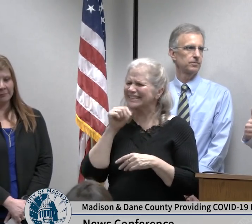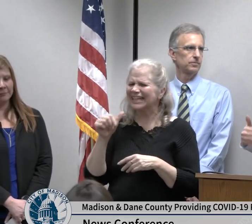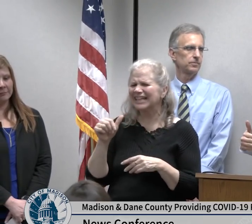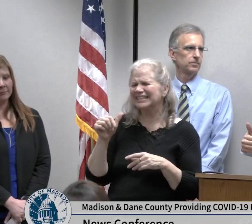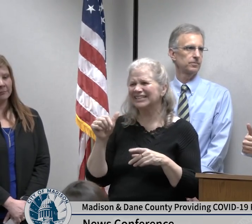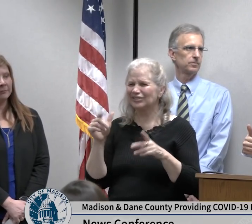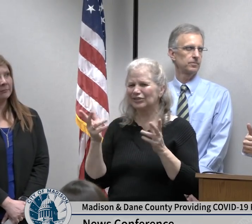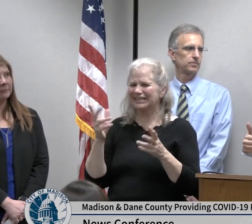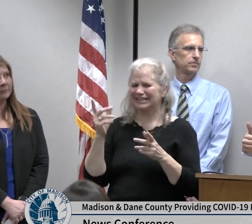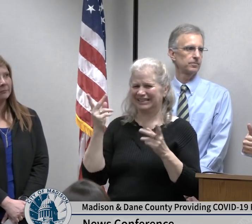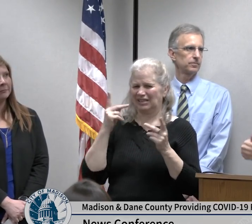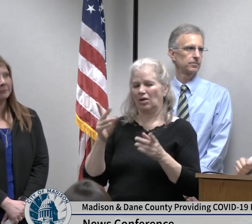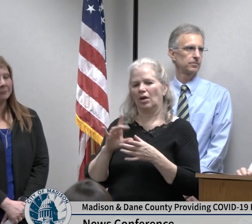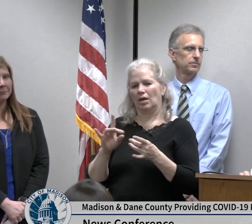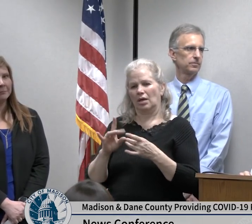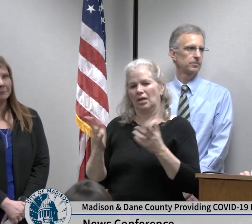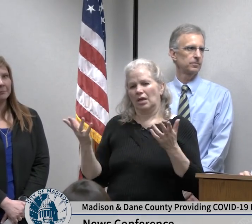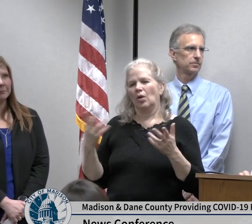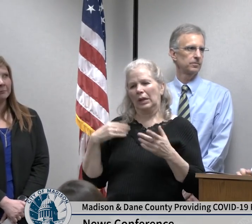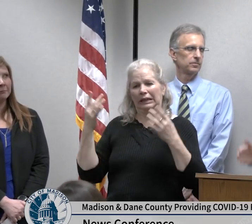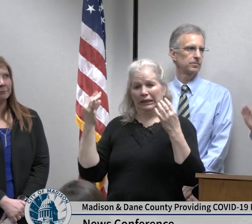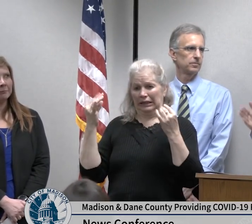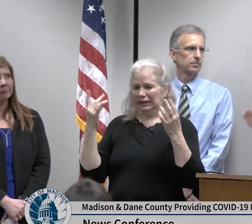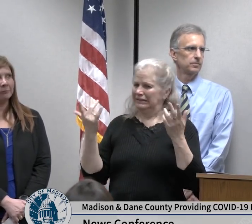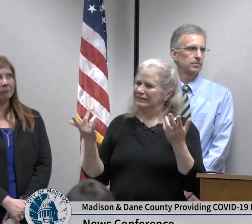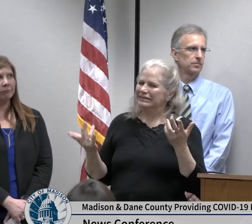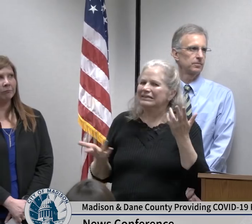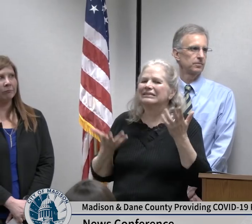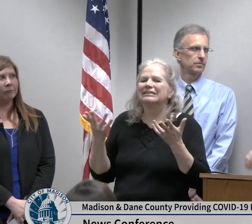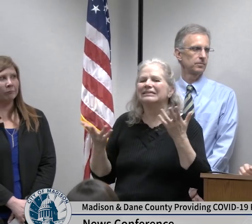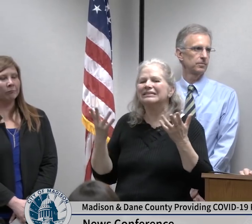reminiscent of h1n1 actually they were going through the same similar emotions